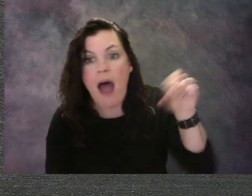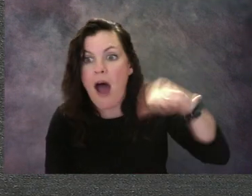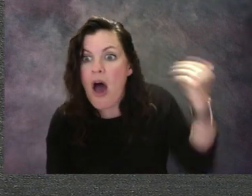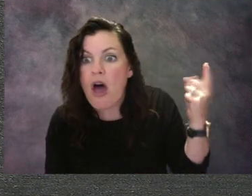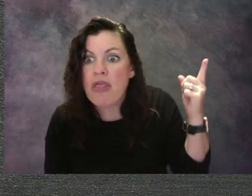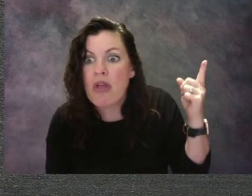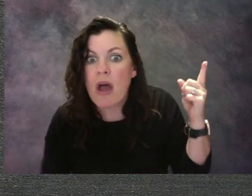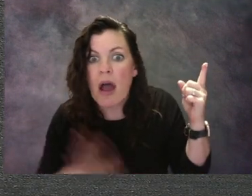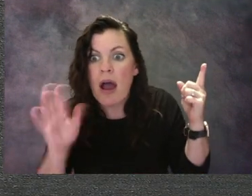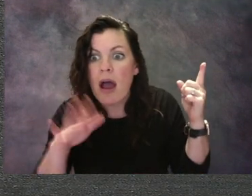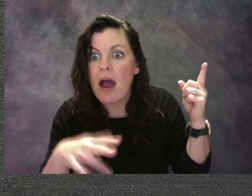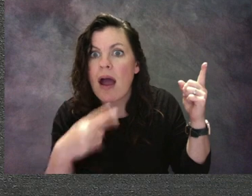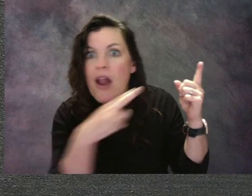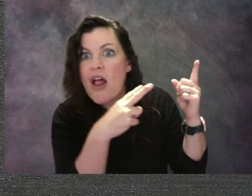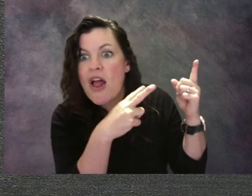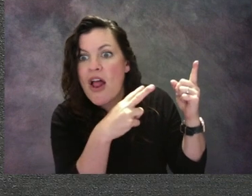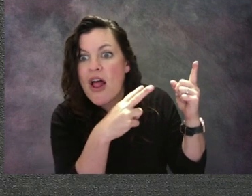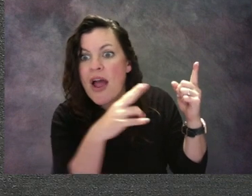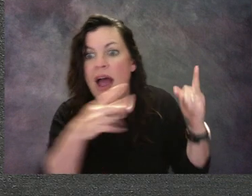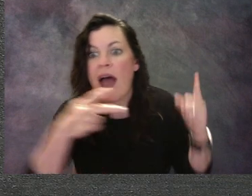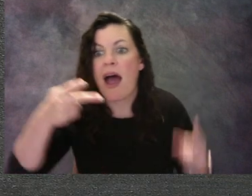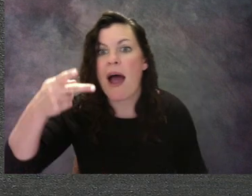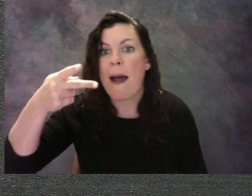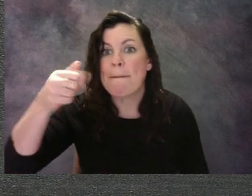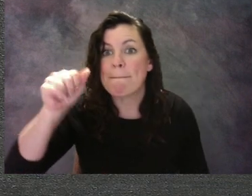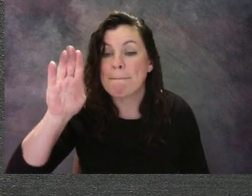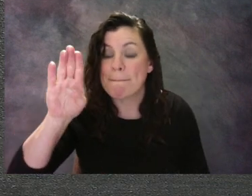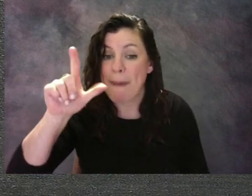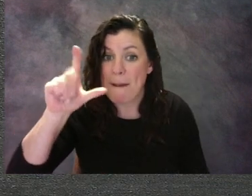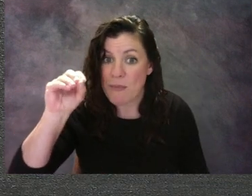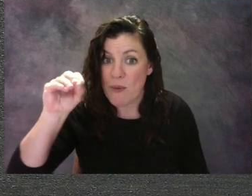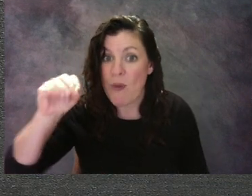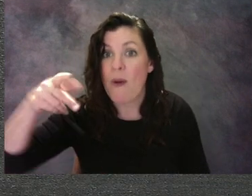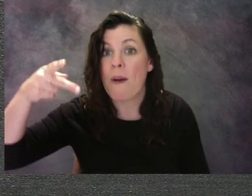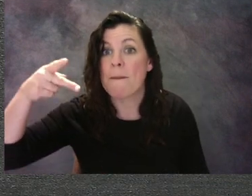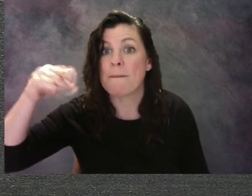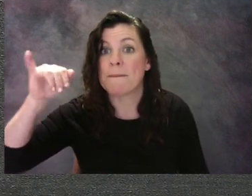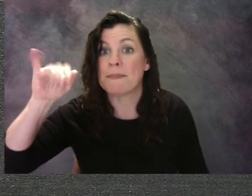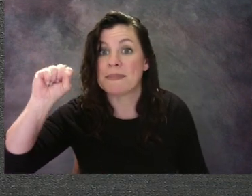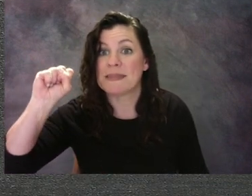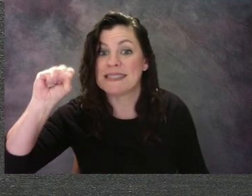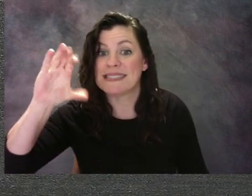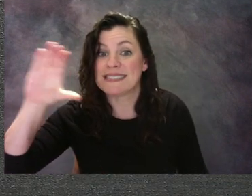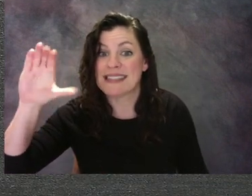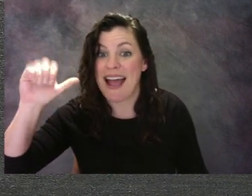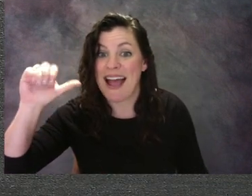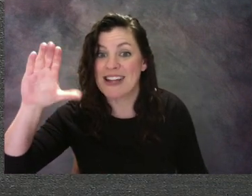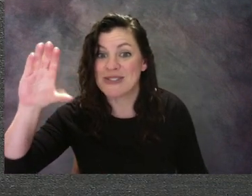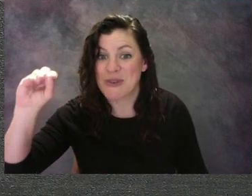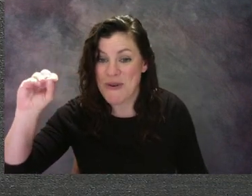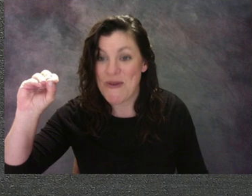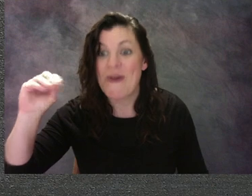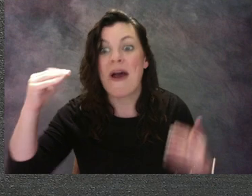Here's a Pablo Picasso. This is "The Circus Rider" and